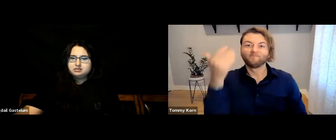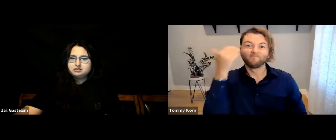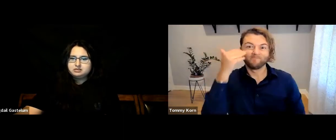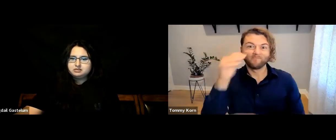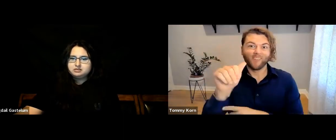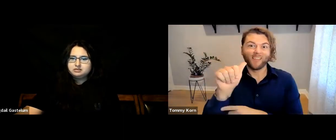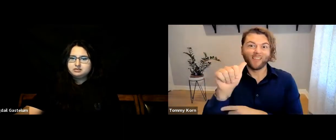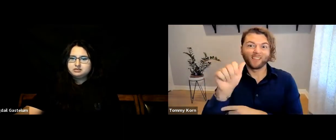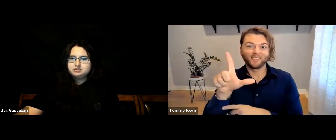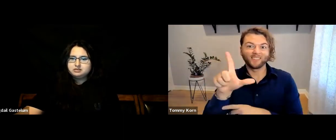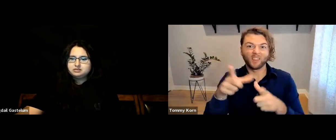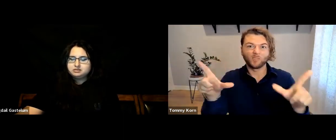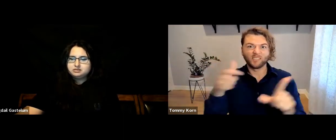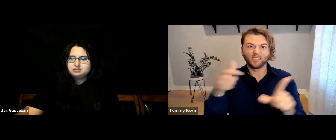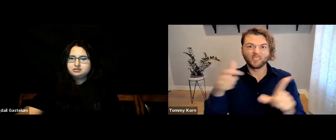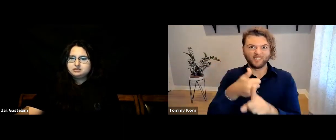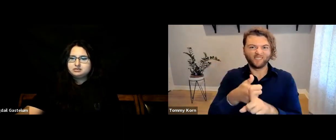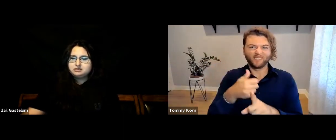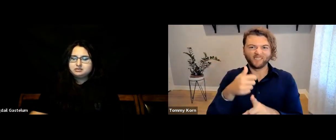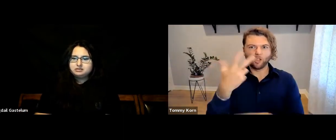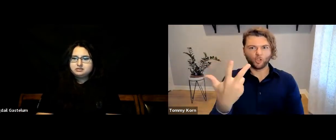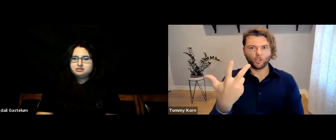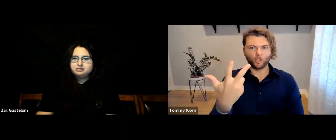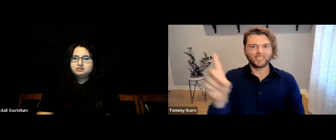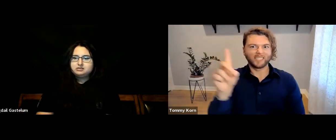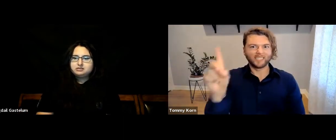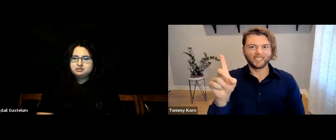ASL is a 3D language.